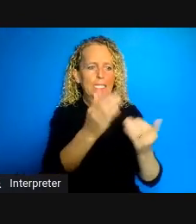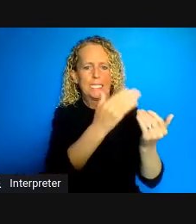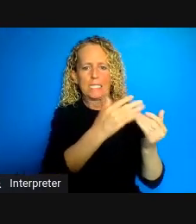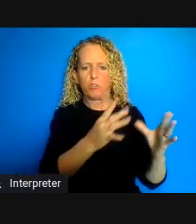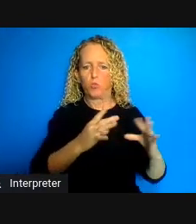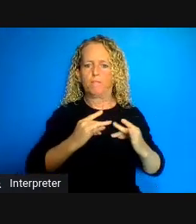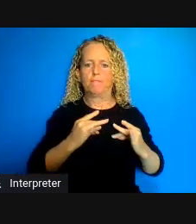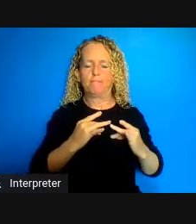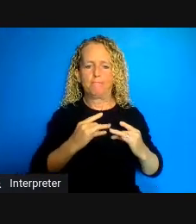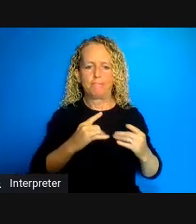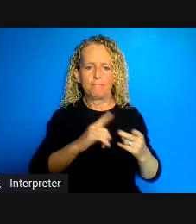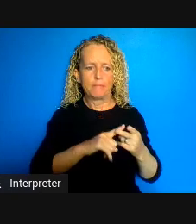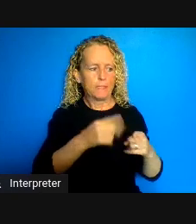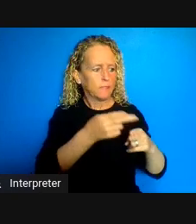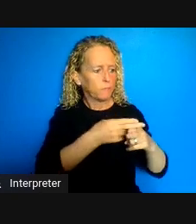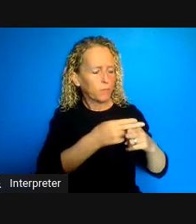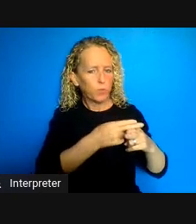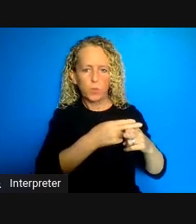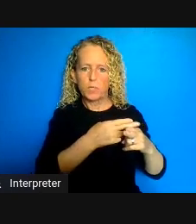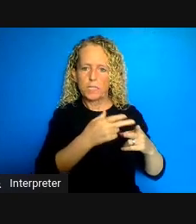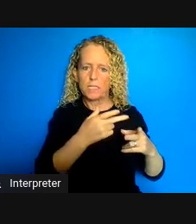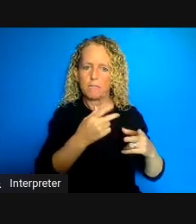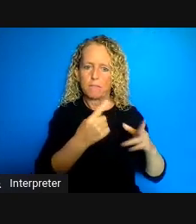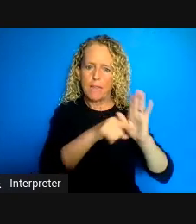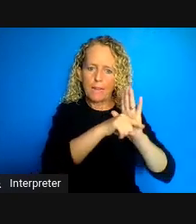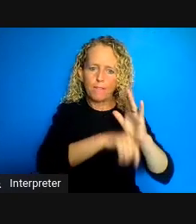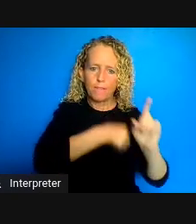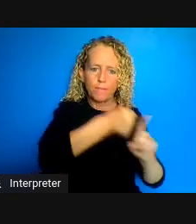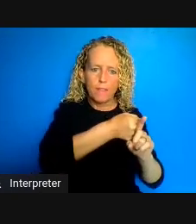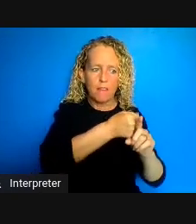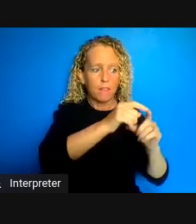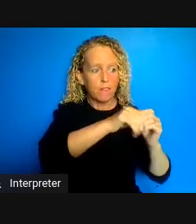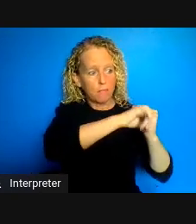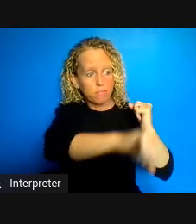consequences of COID-19 they are burdening the healthcare system that